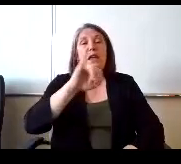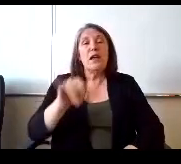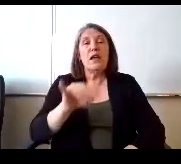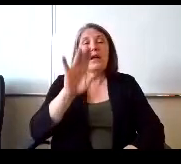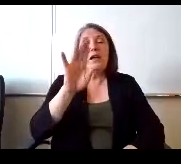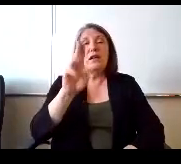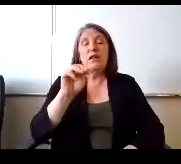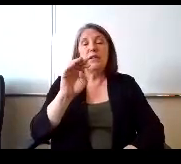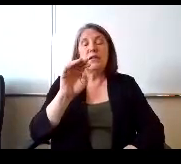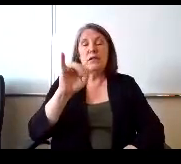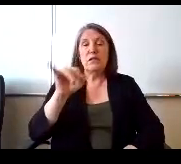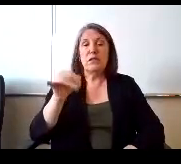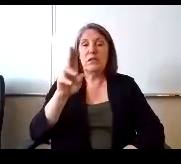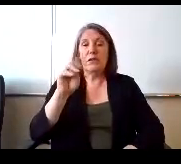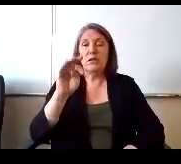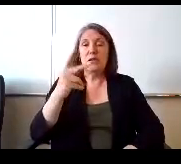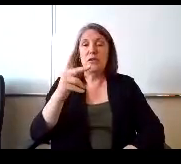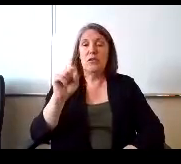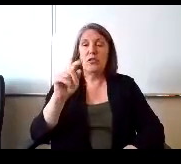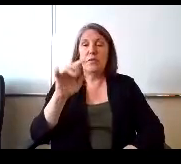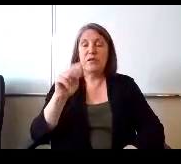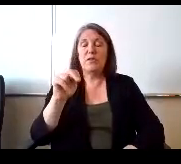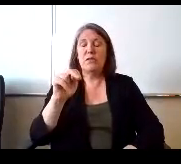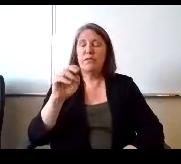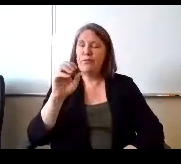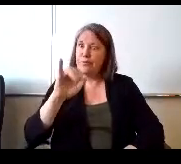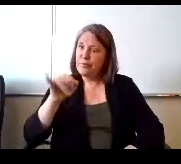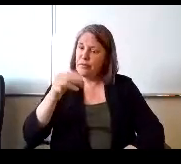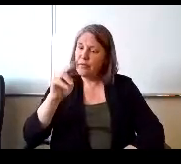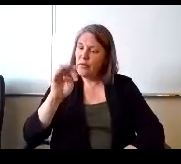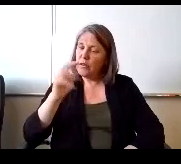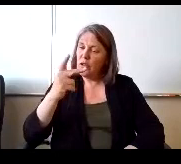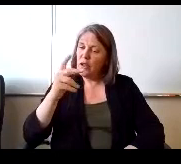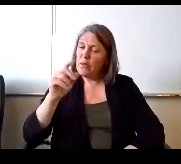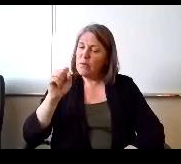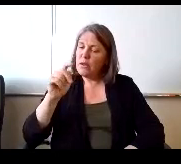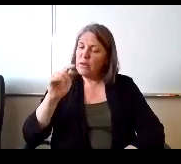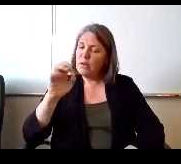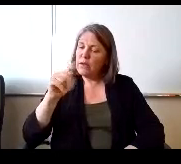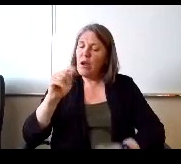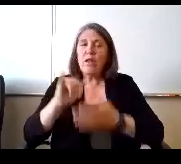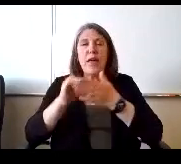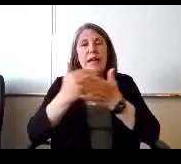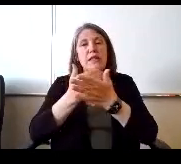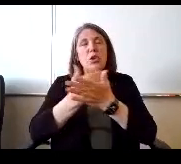Jumpstart is new and jumpstart started last summer, with the first round of Cares, Act, or.